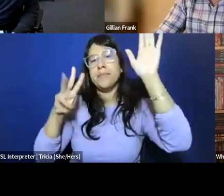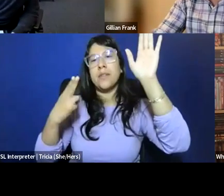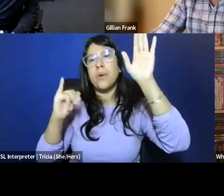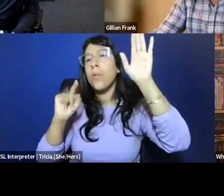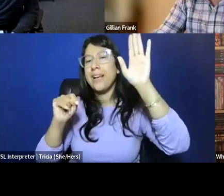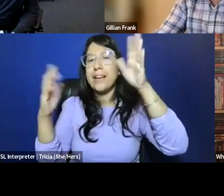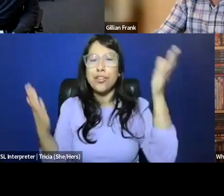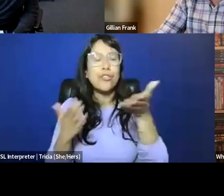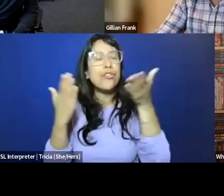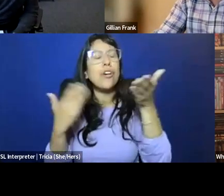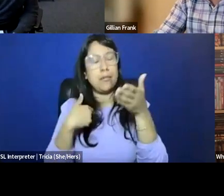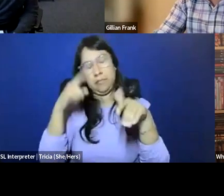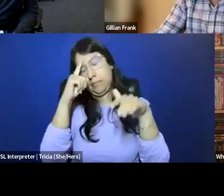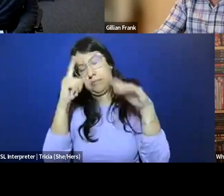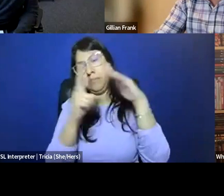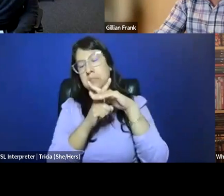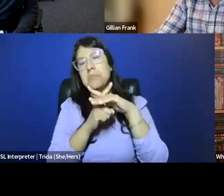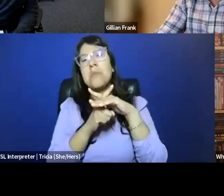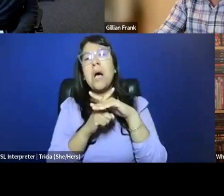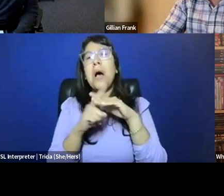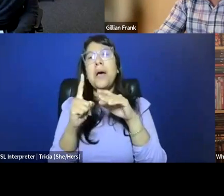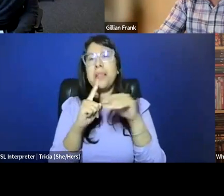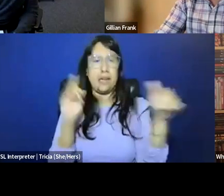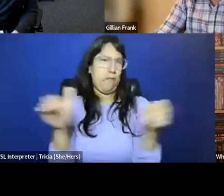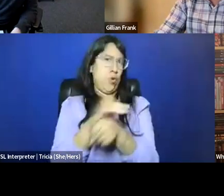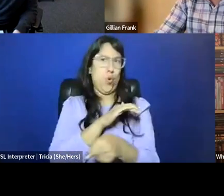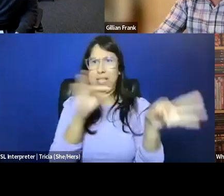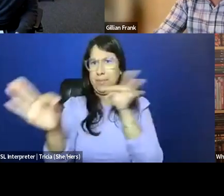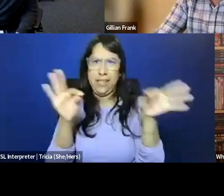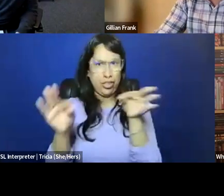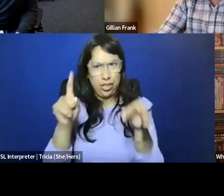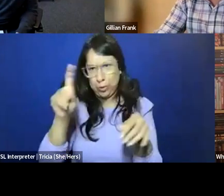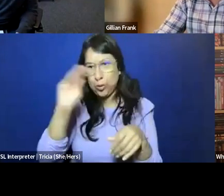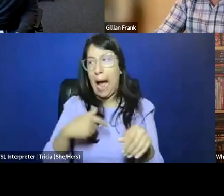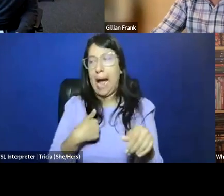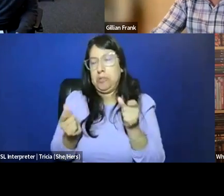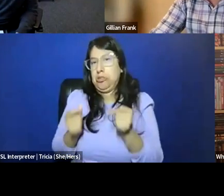I mean, one thing that comes to mind, I don't think this is a complete explanation by any means, I'm just thinking on my feet here,